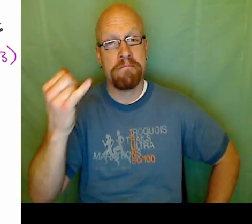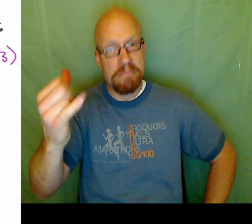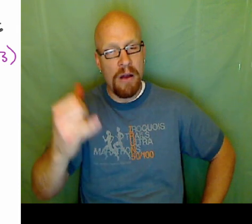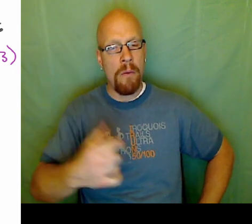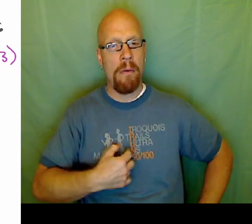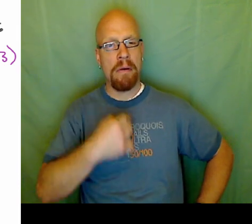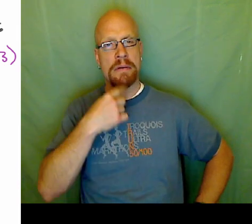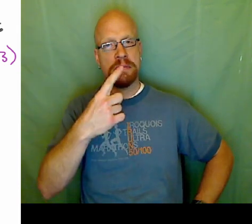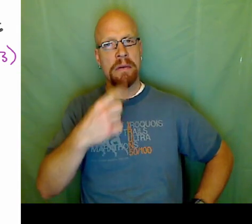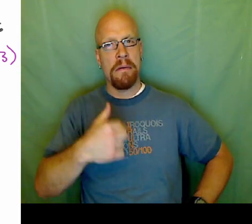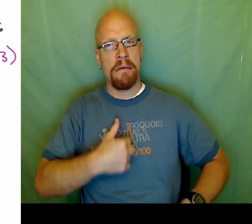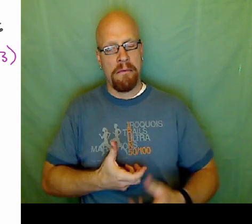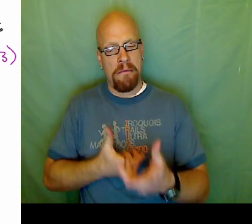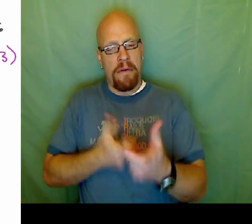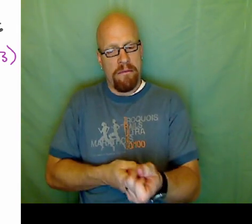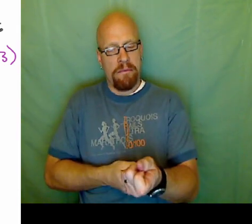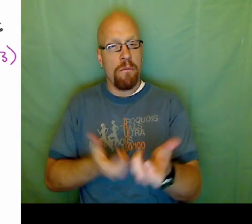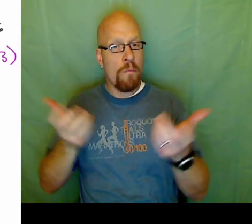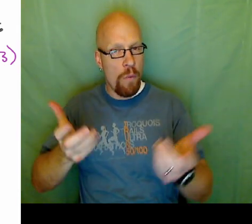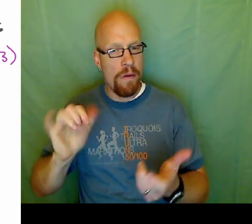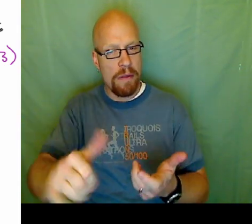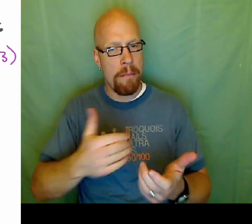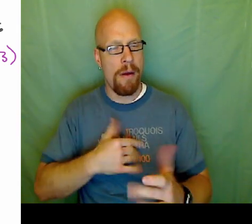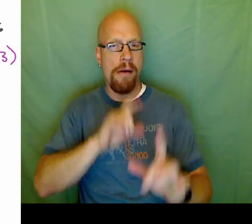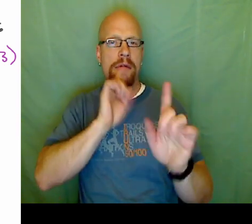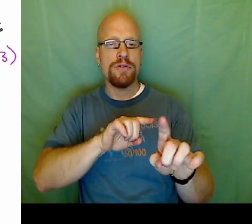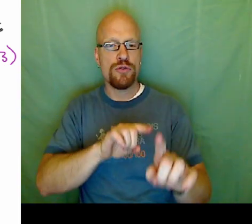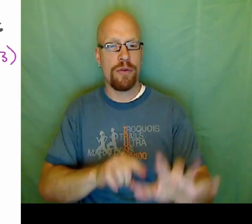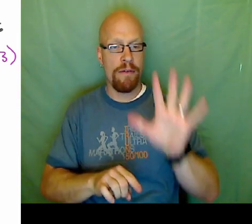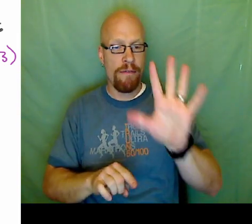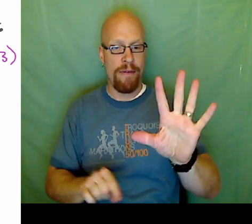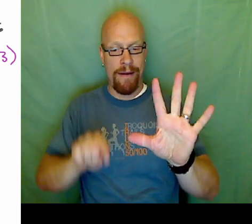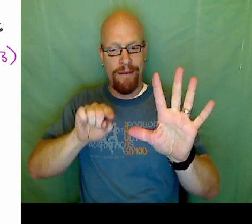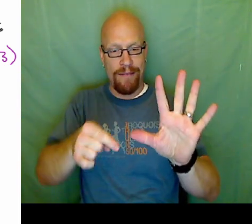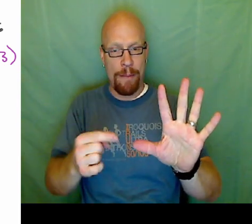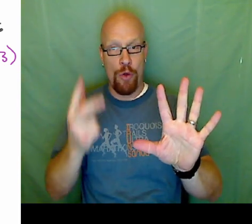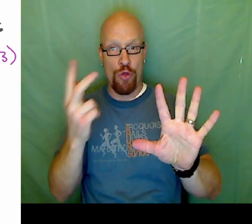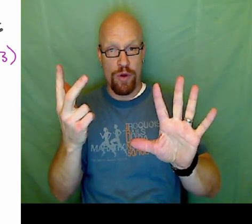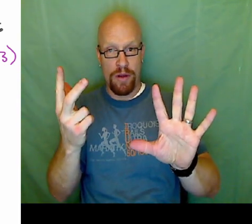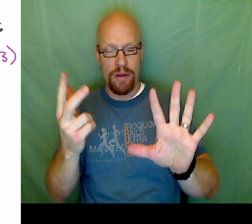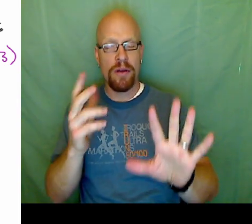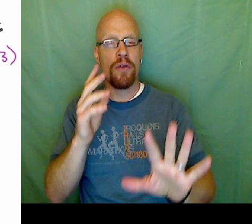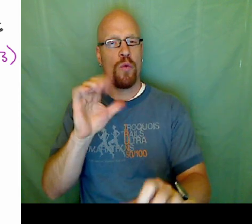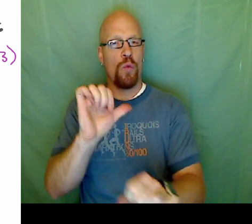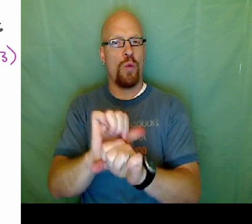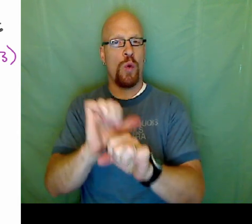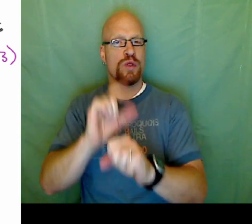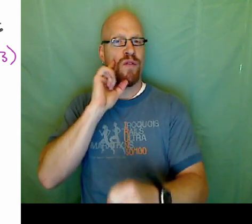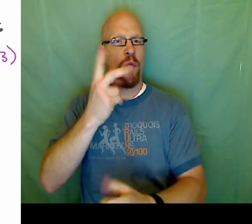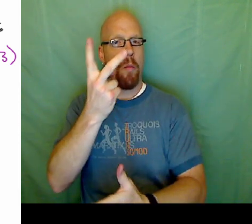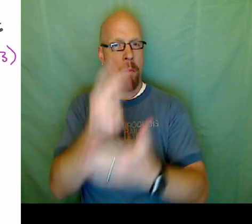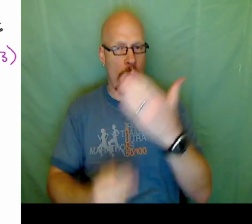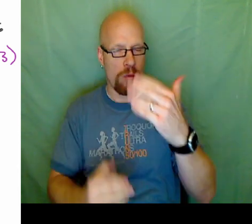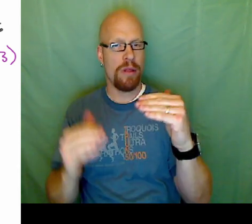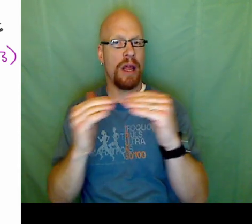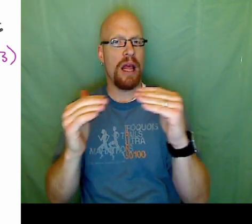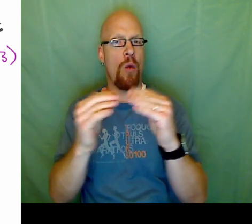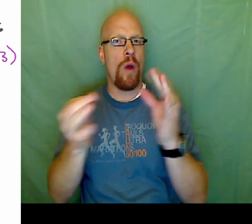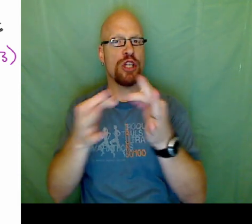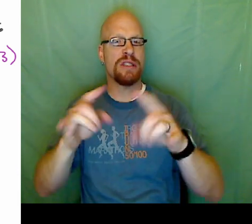So the ordered pair, which is the answer, 5,3. Now I'm confident that this answer works